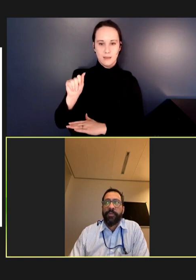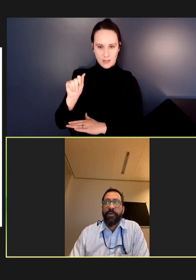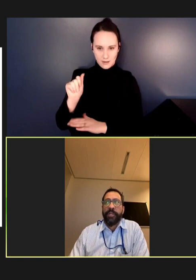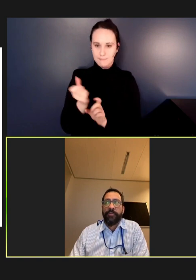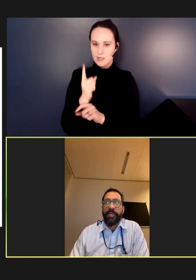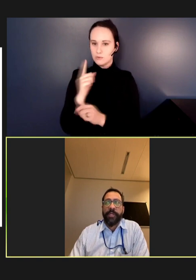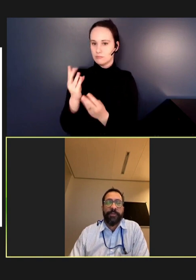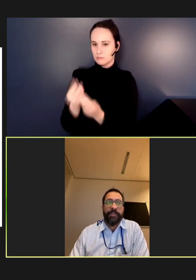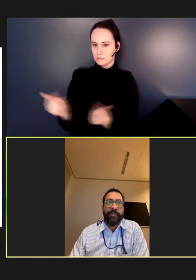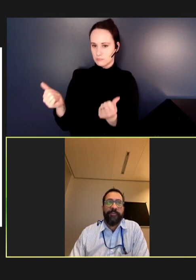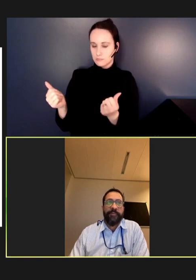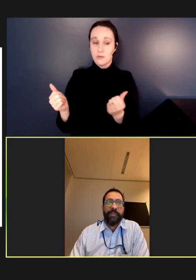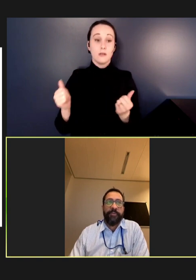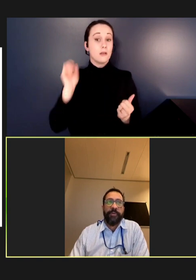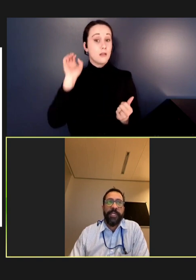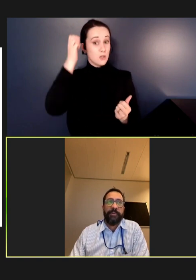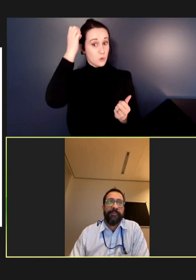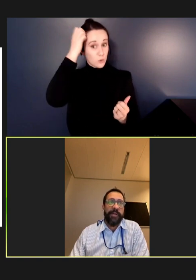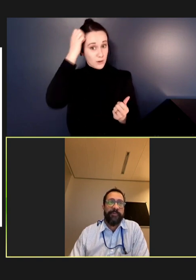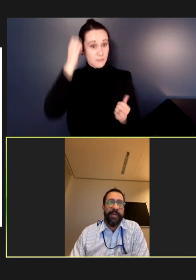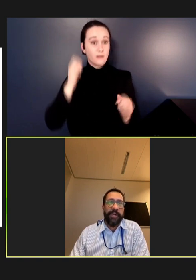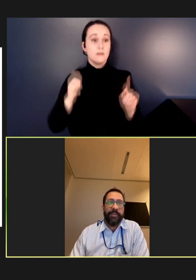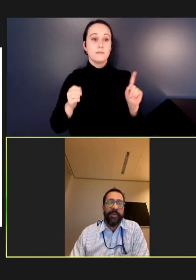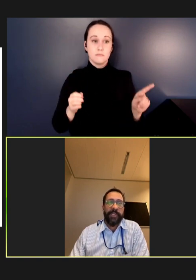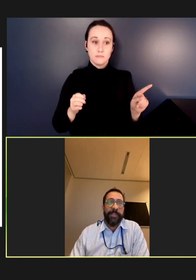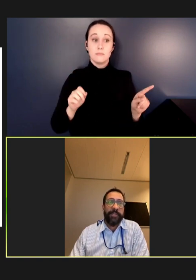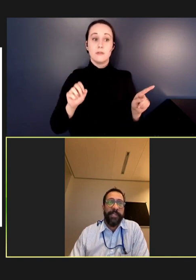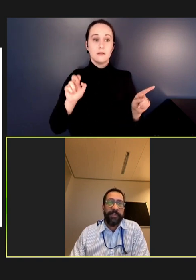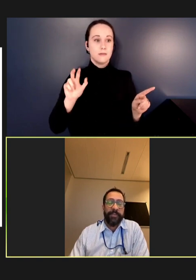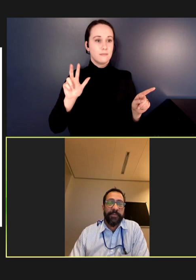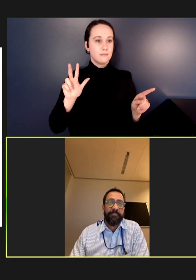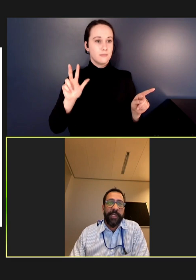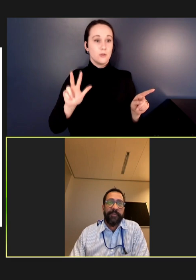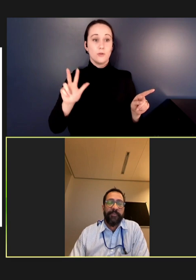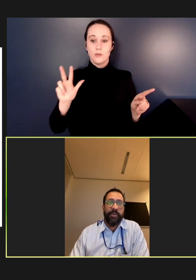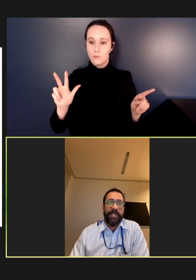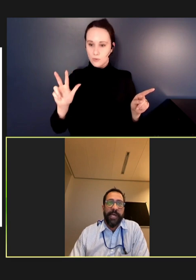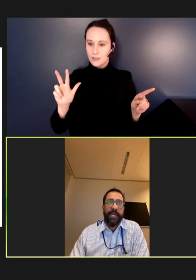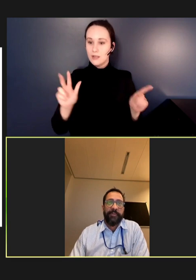33 countries of 53 have been verified to have eliminated measles and 49 to